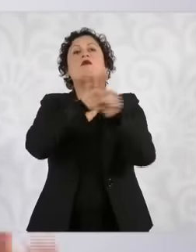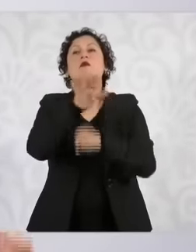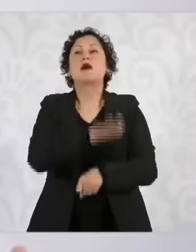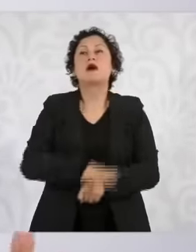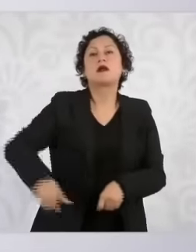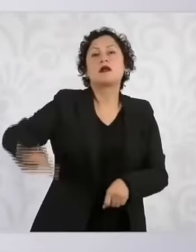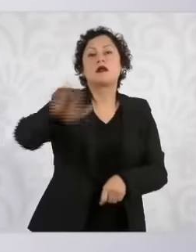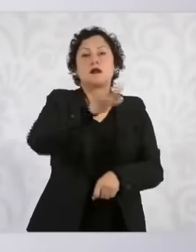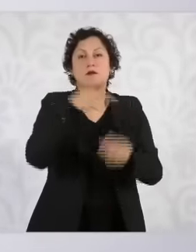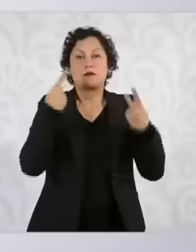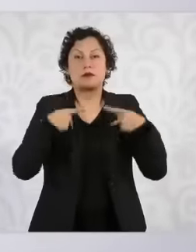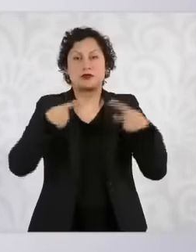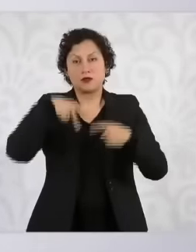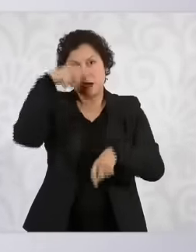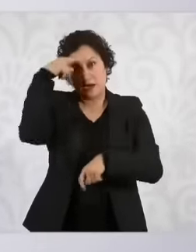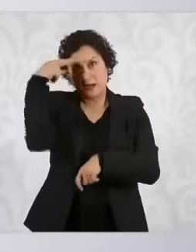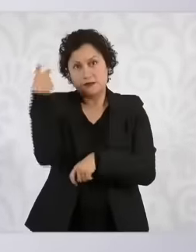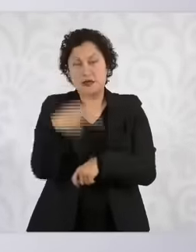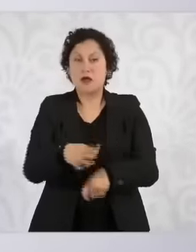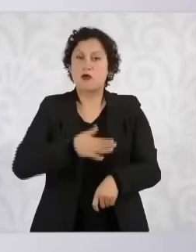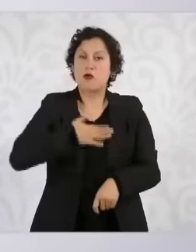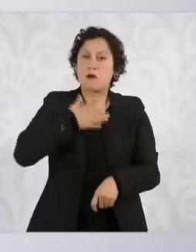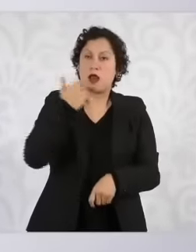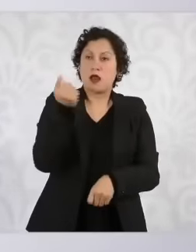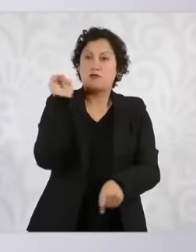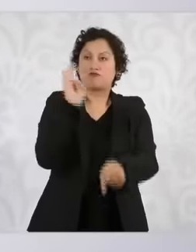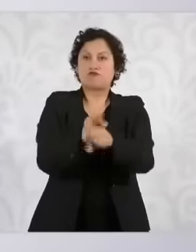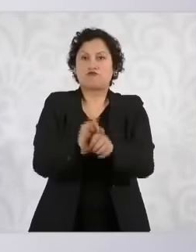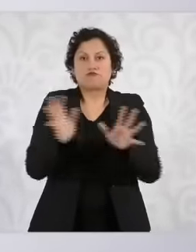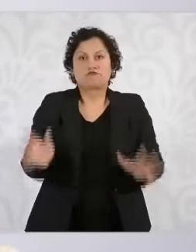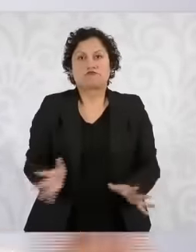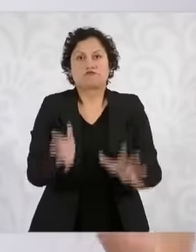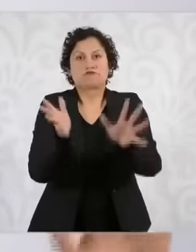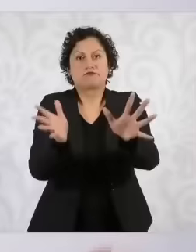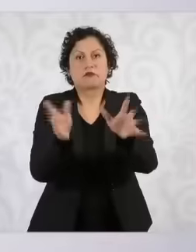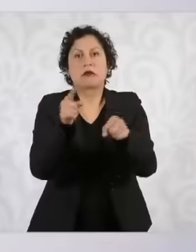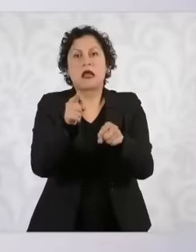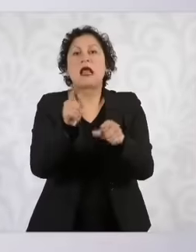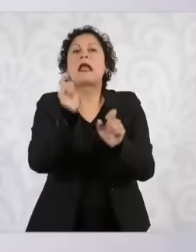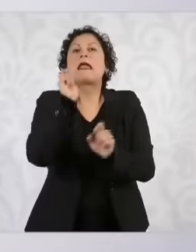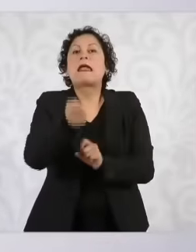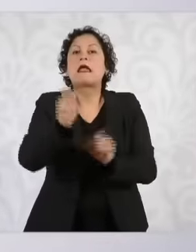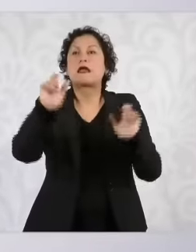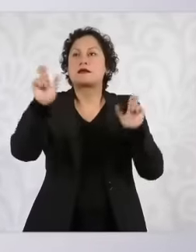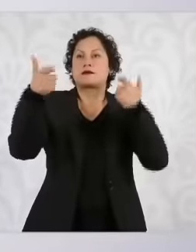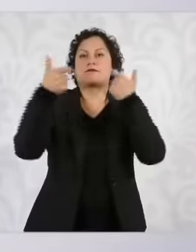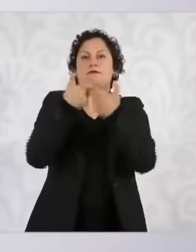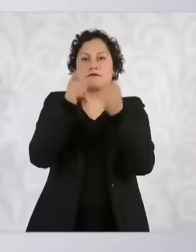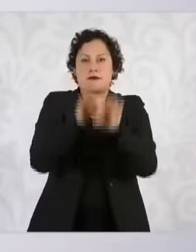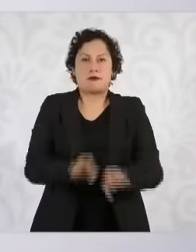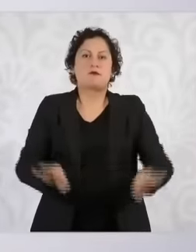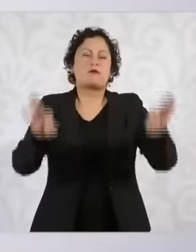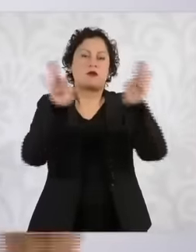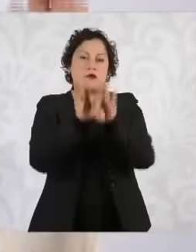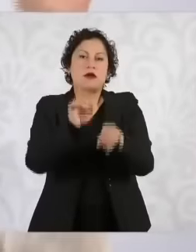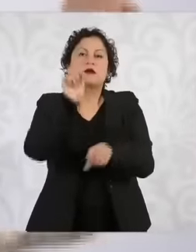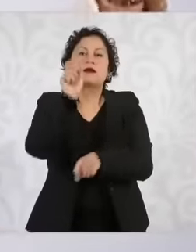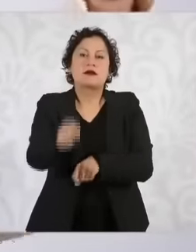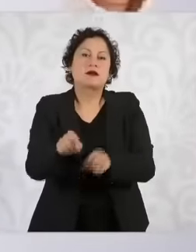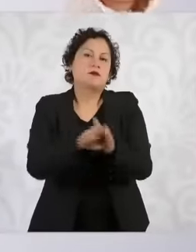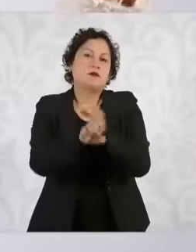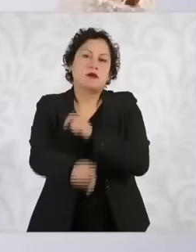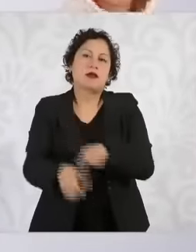eh Investment is also important, it is not the past where the government was at the service